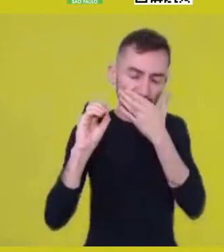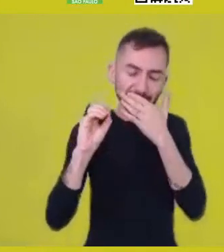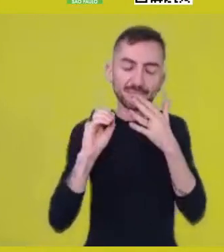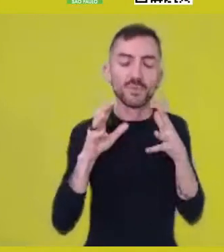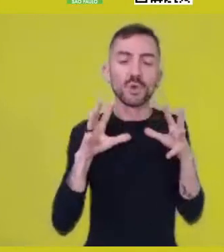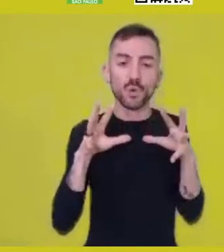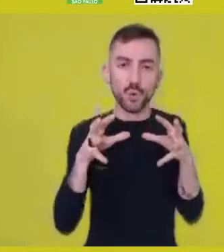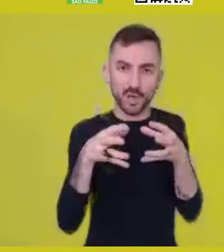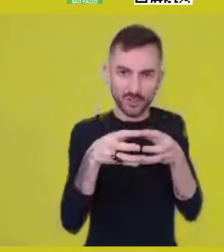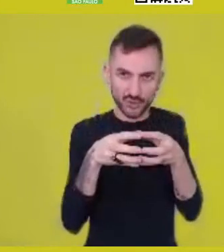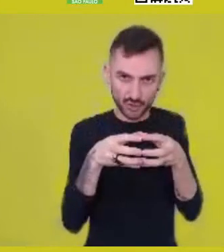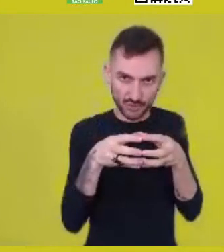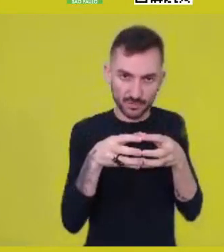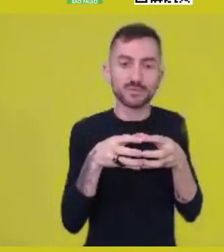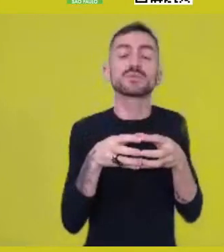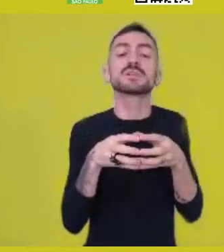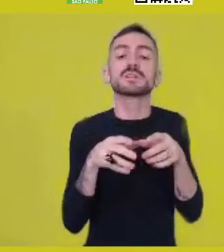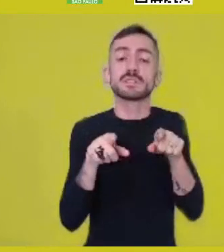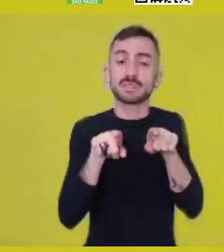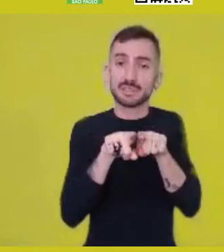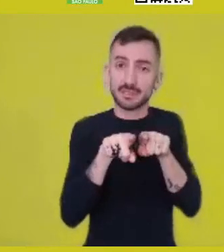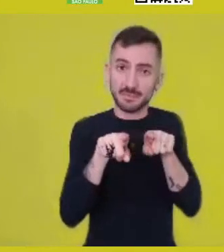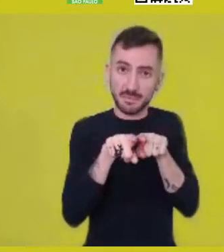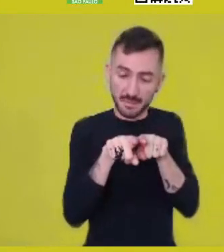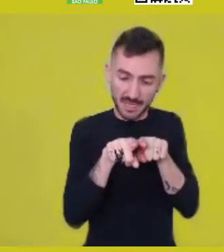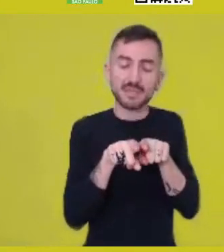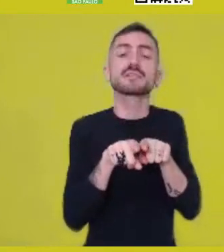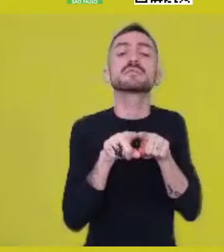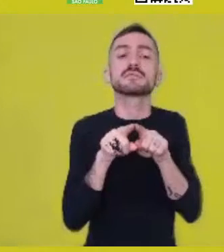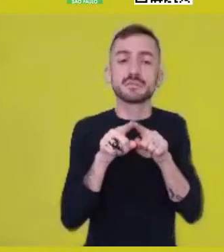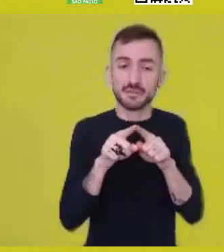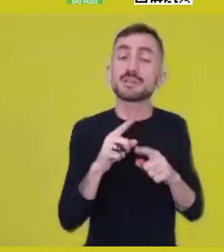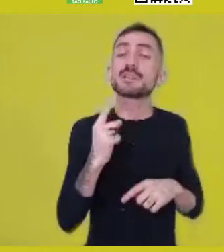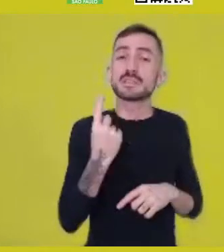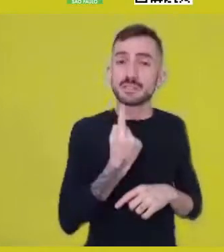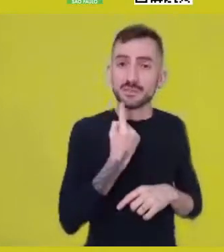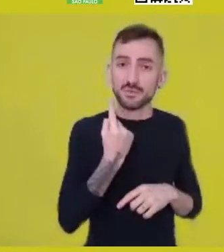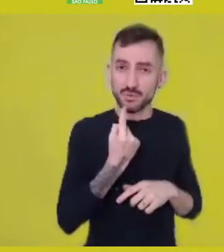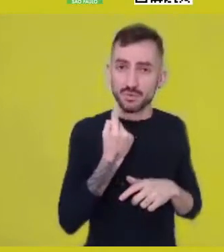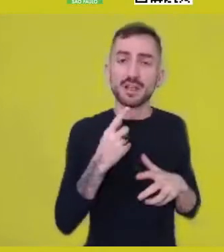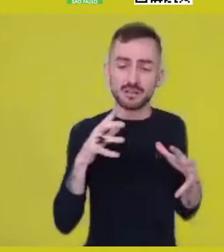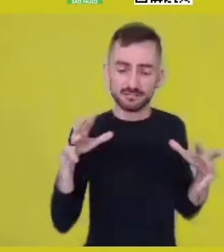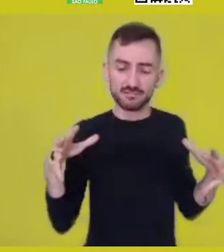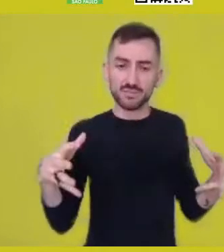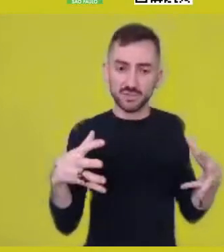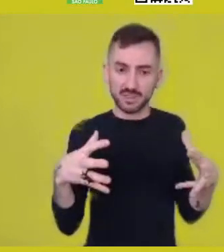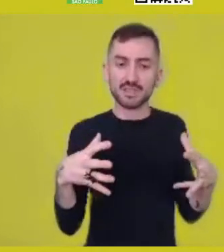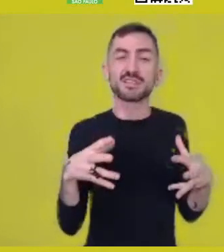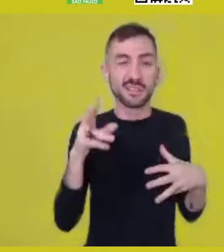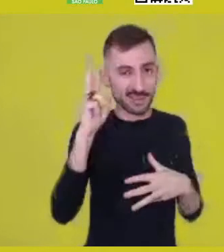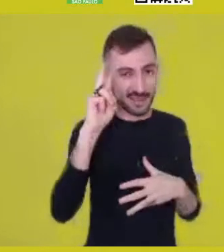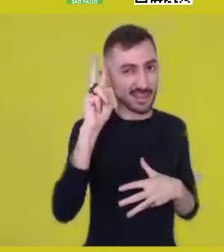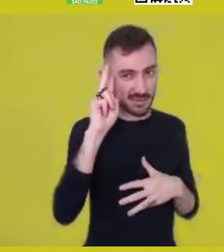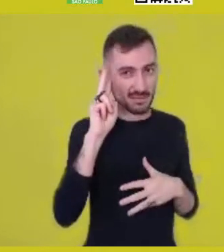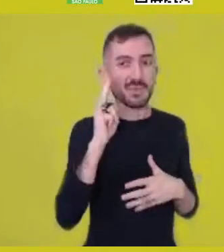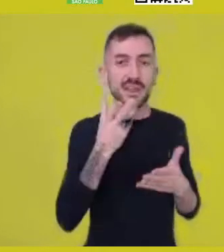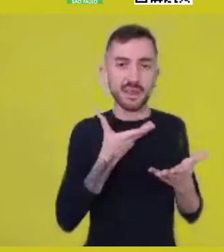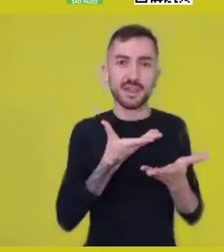along with a singular inscription in this customary dance, this ongoing dance.